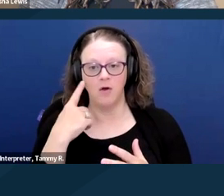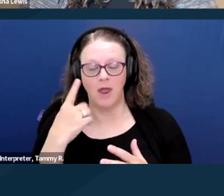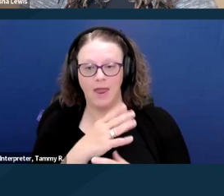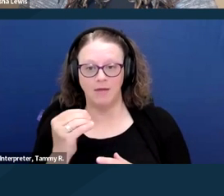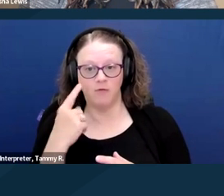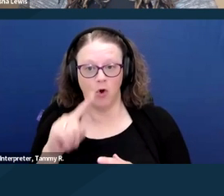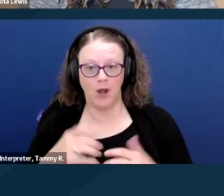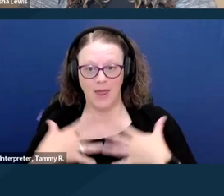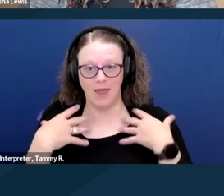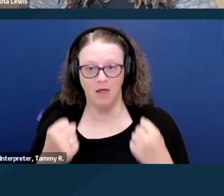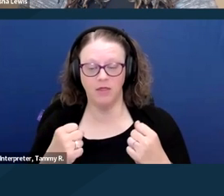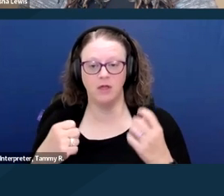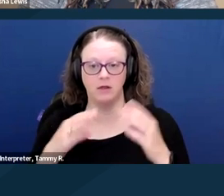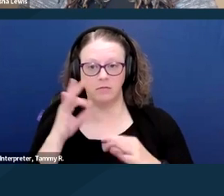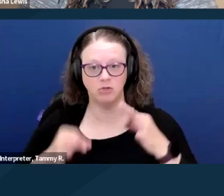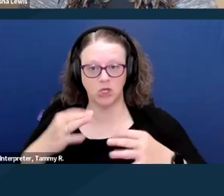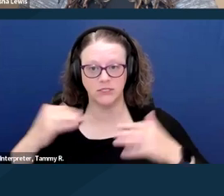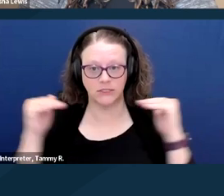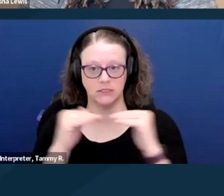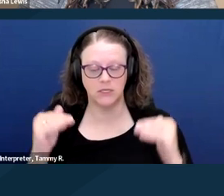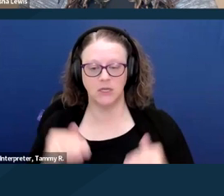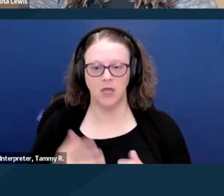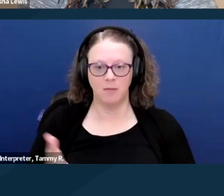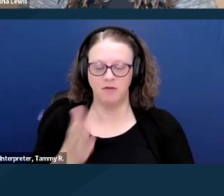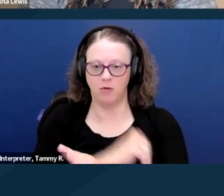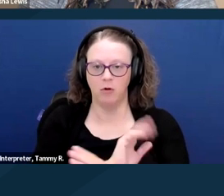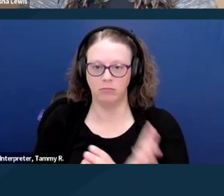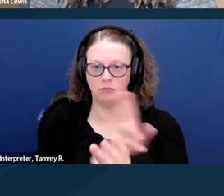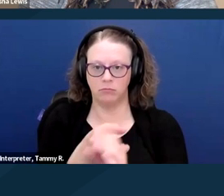Prior to joining The Arc, Darcy served as a legislative assistant